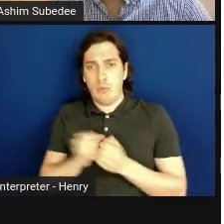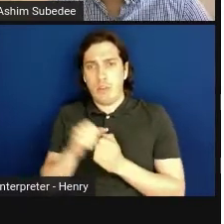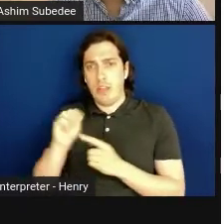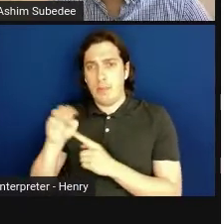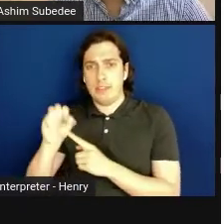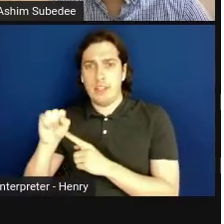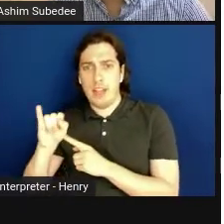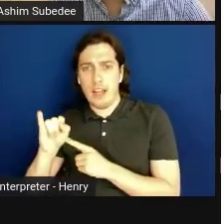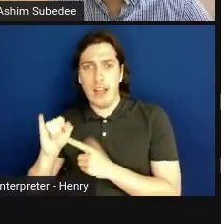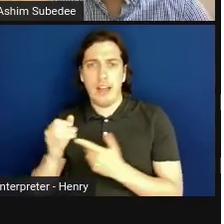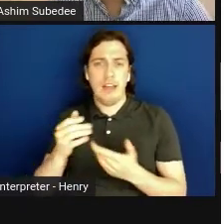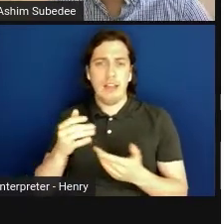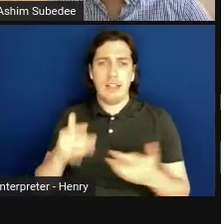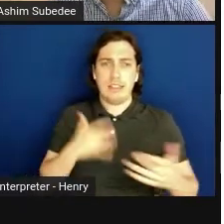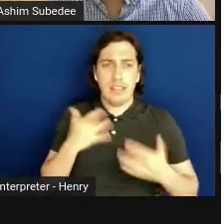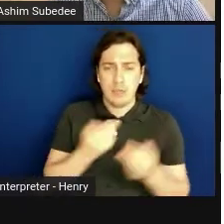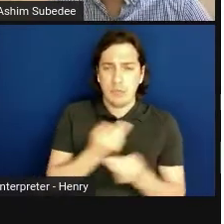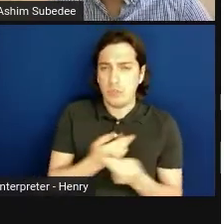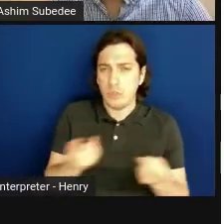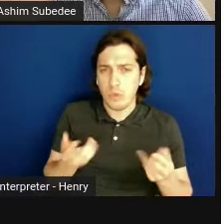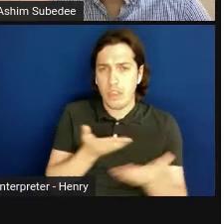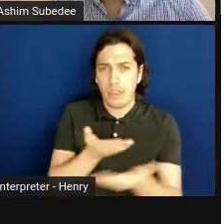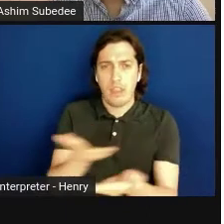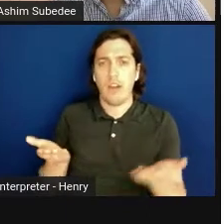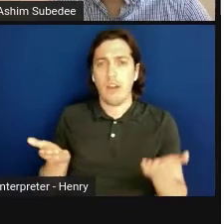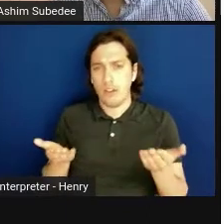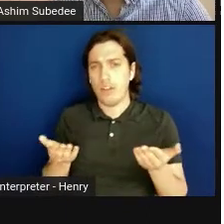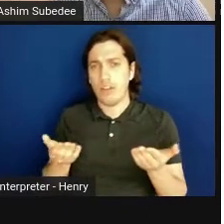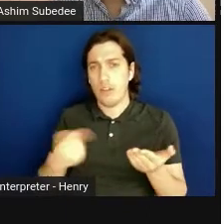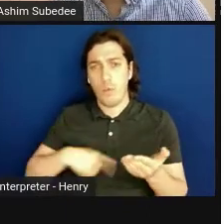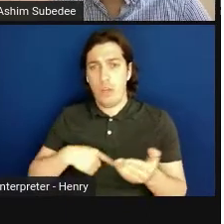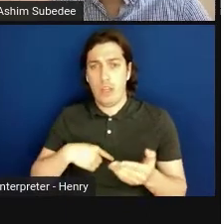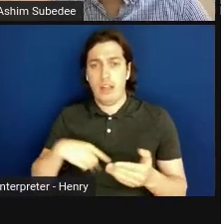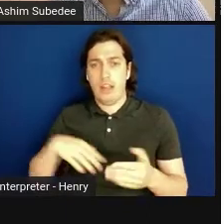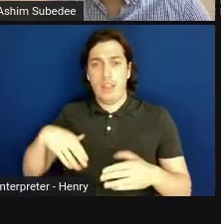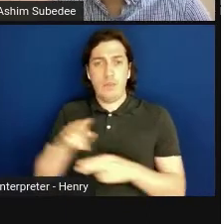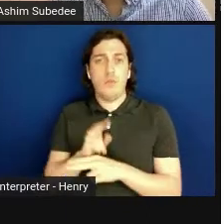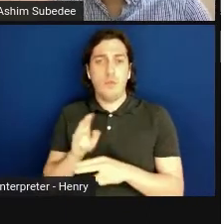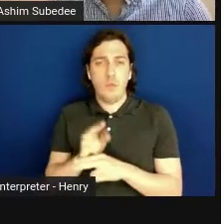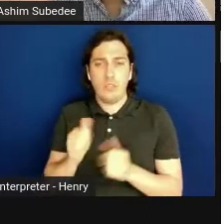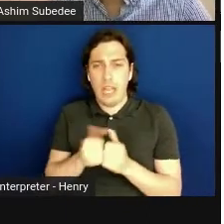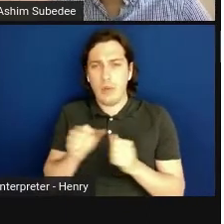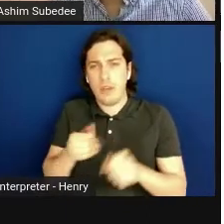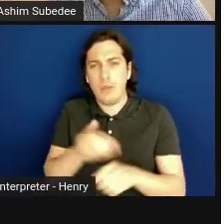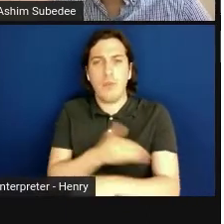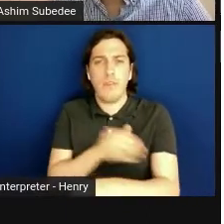What are some of the exciting resources that are there that we are not tapping into, and how we could do it better? Next slide, please.